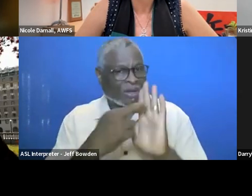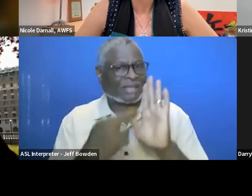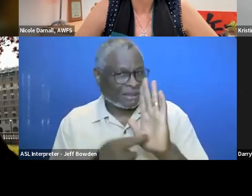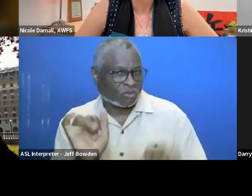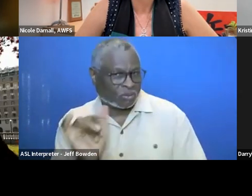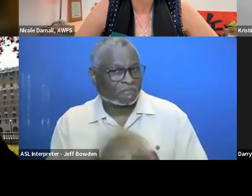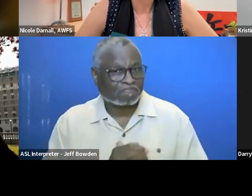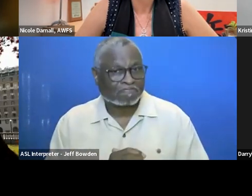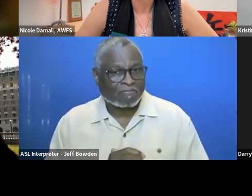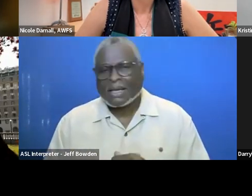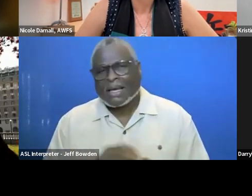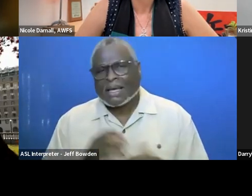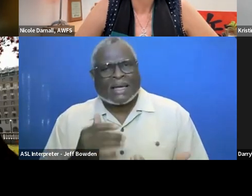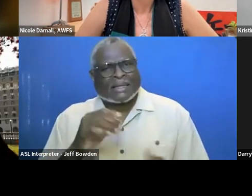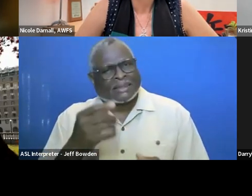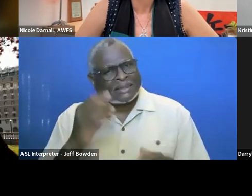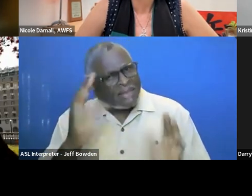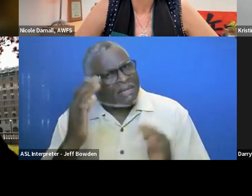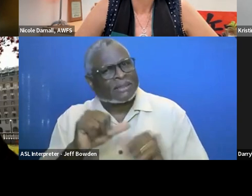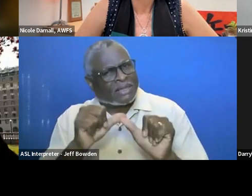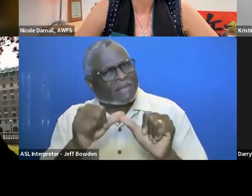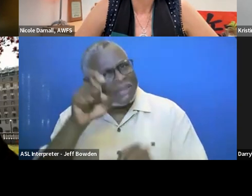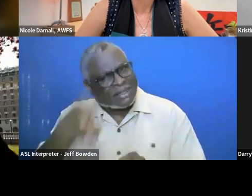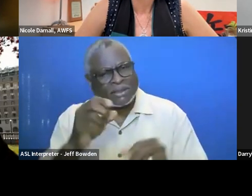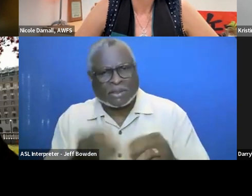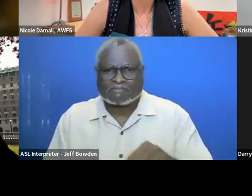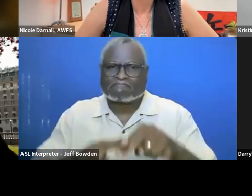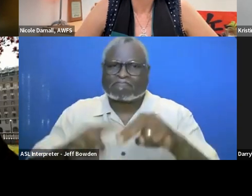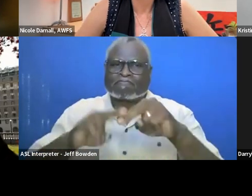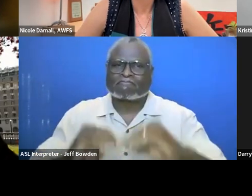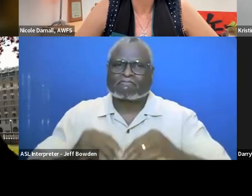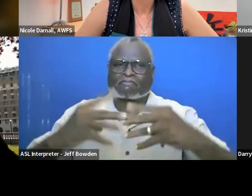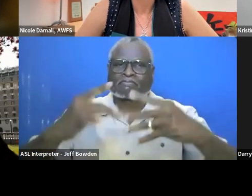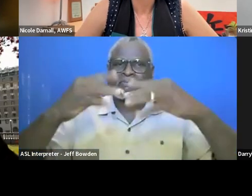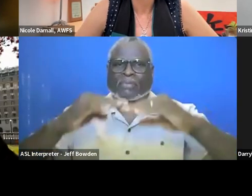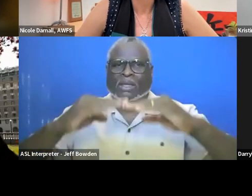It feels to me the sustainability needs to rise to that level if it is going to be taken seriously.